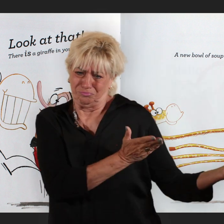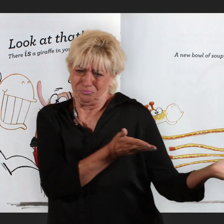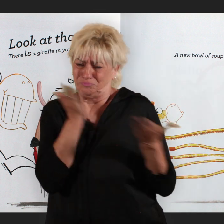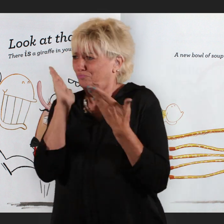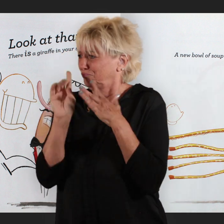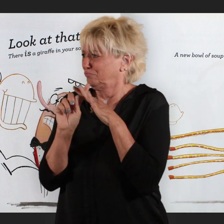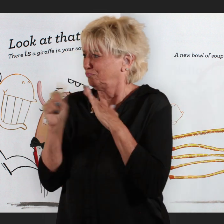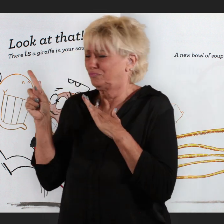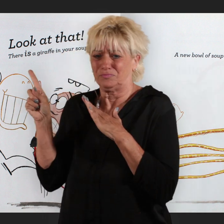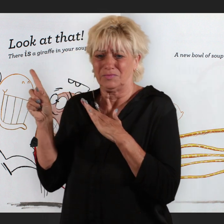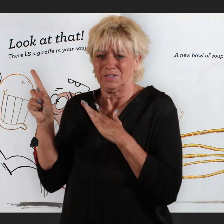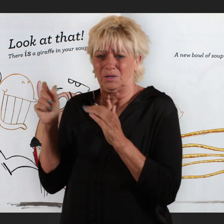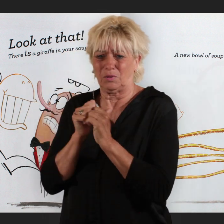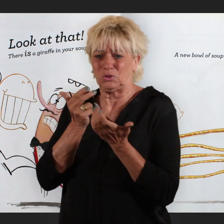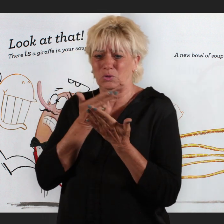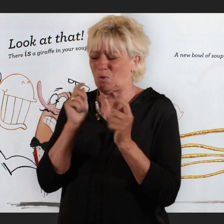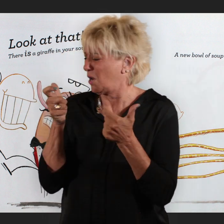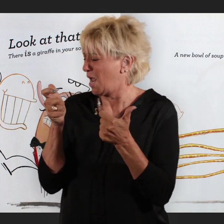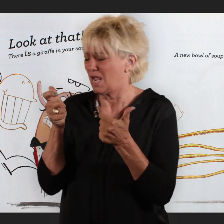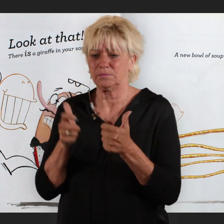A new bowl of soup for you, right away!